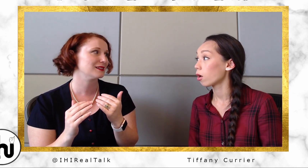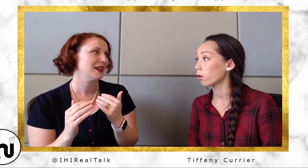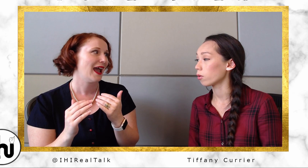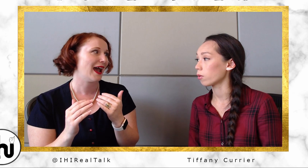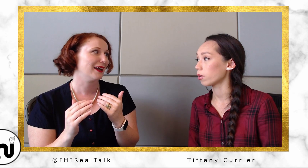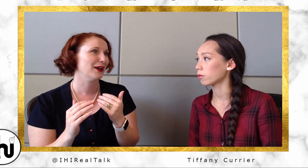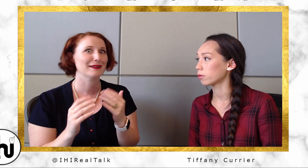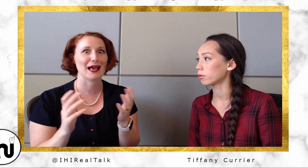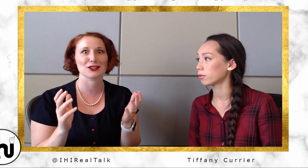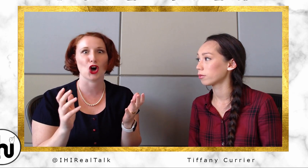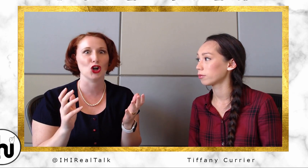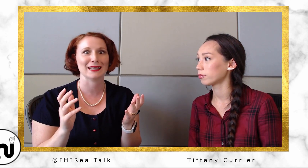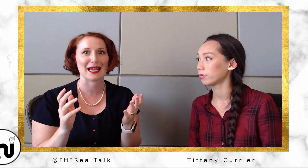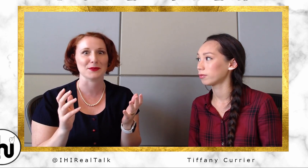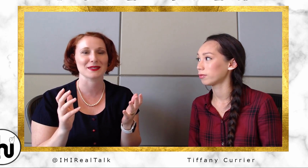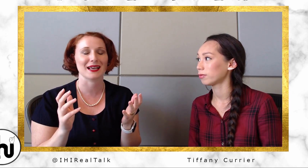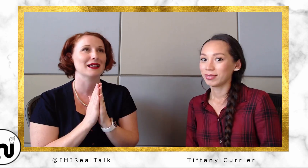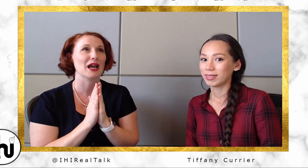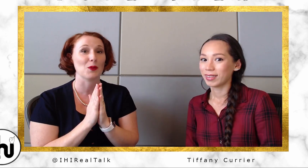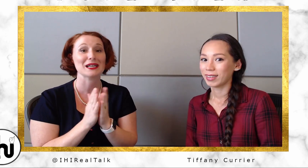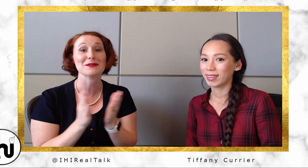And that's all names, and I wanted to be a medical transcriptionist